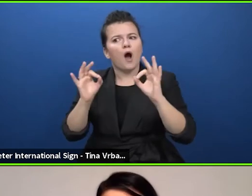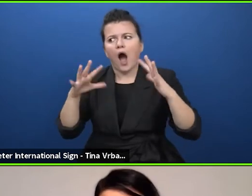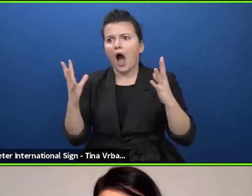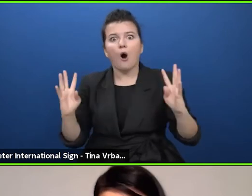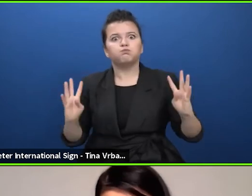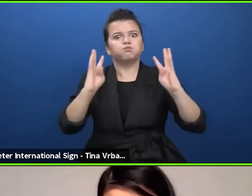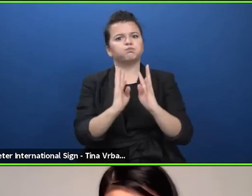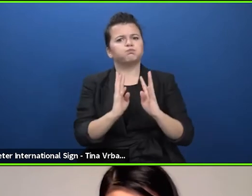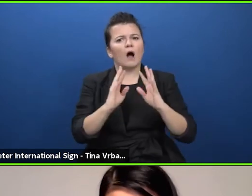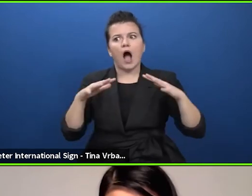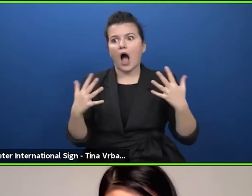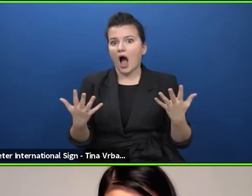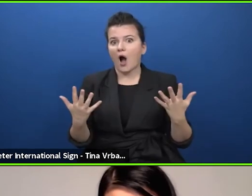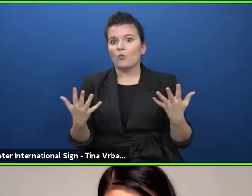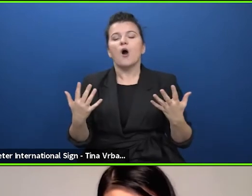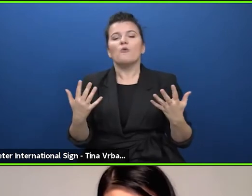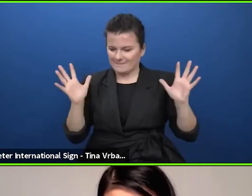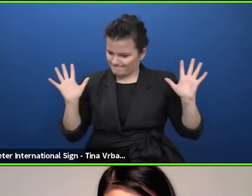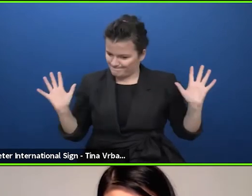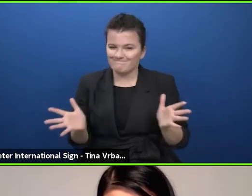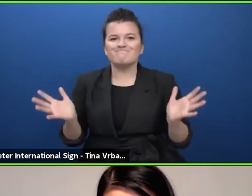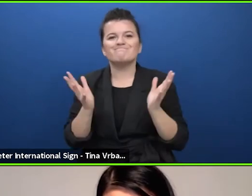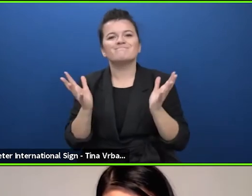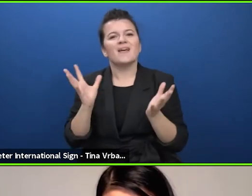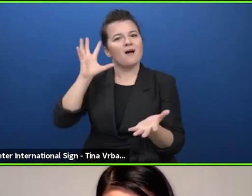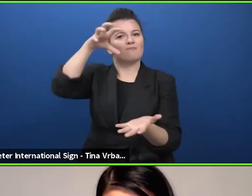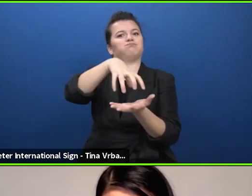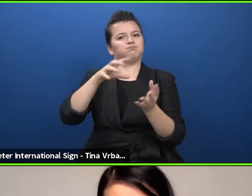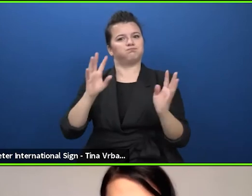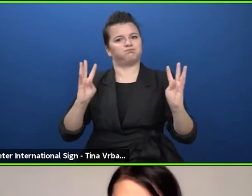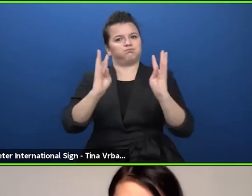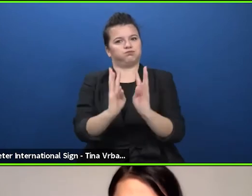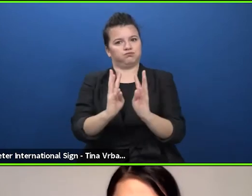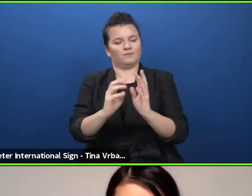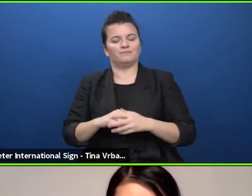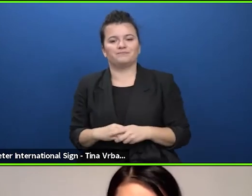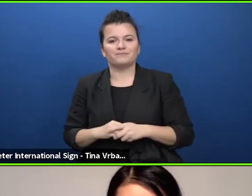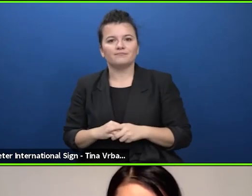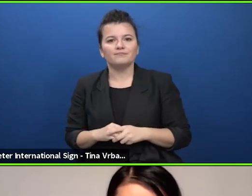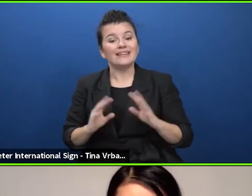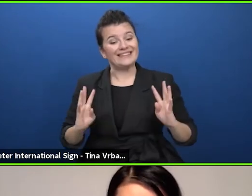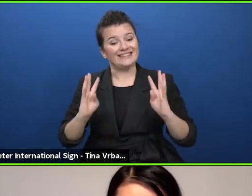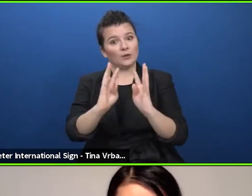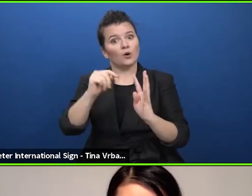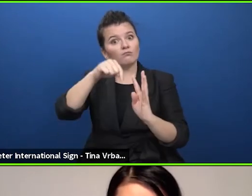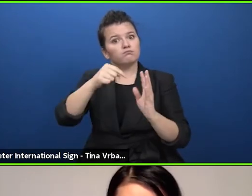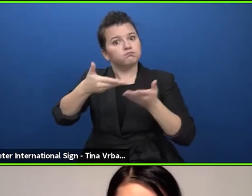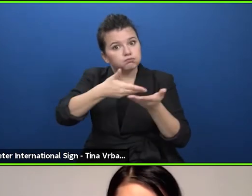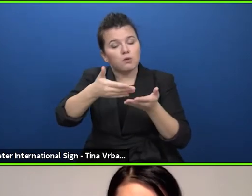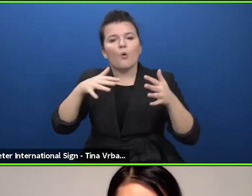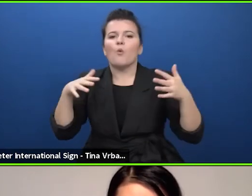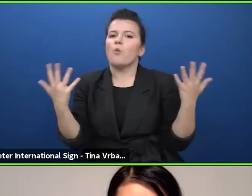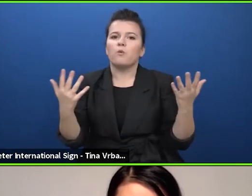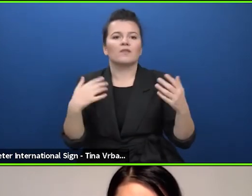of all of these actions that we have taken so far and that we aim at continuing on the basis,